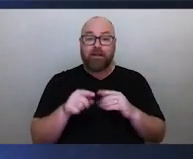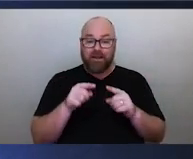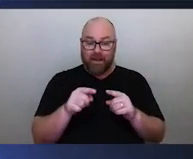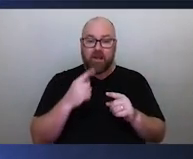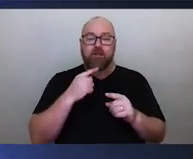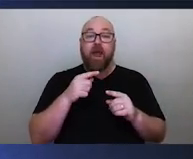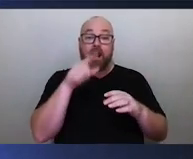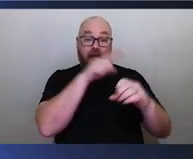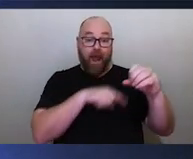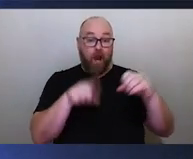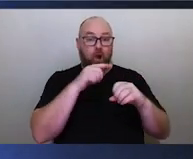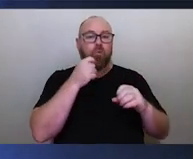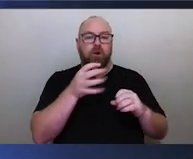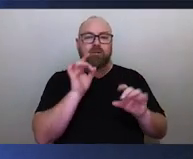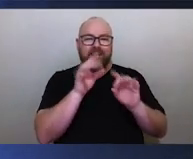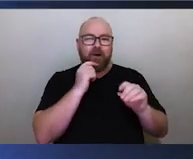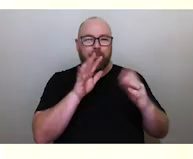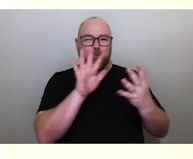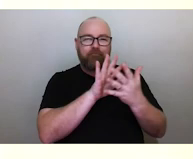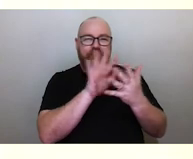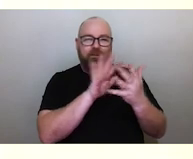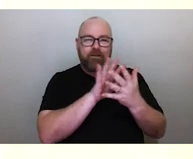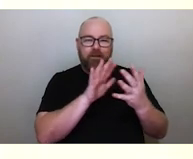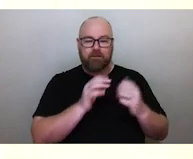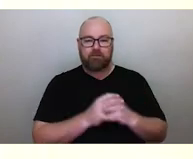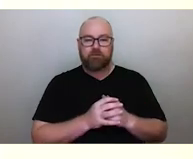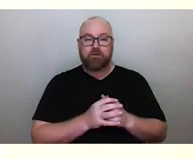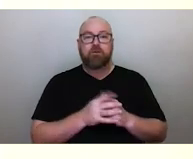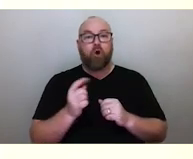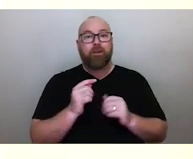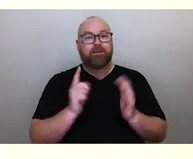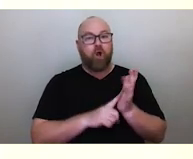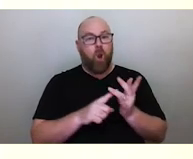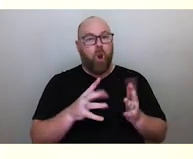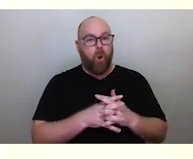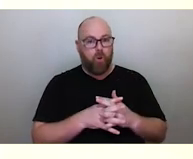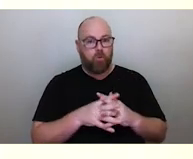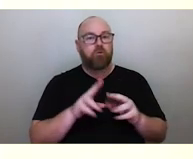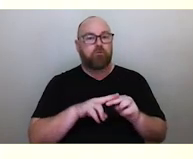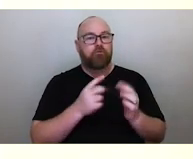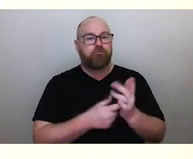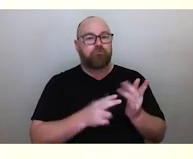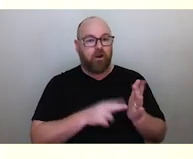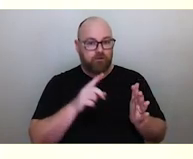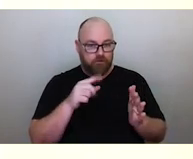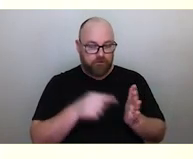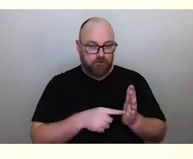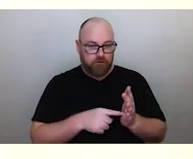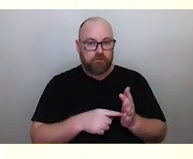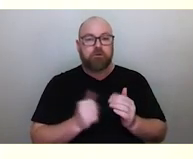and you're not going to be able to count many stars. So with a low front and a lot of humidity, it will condense and fall as rain.